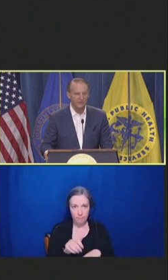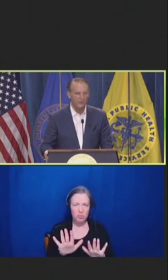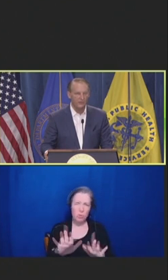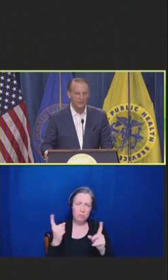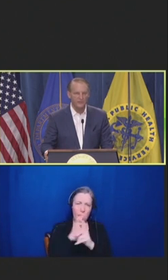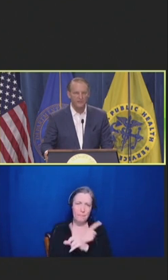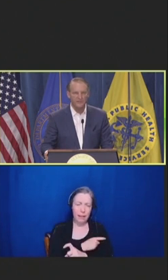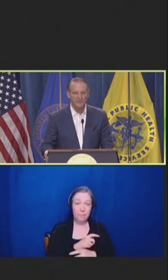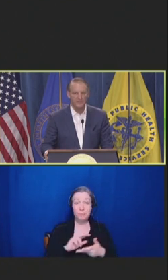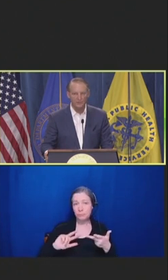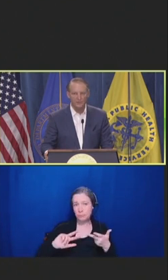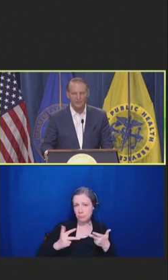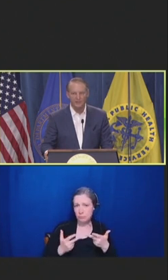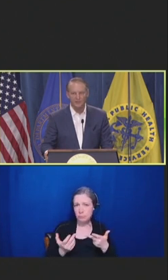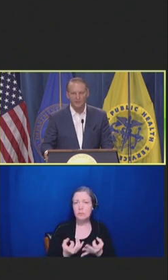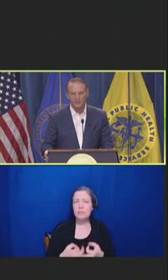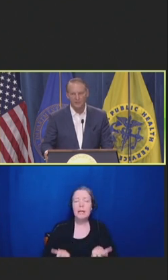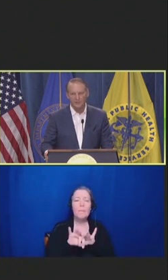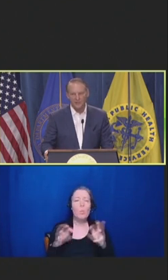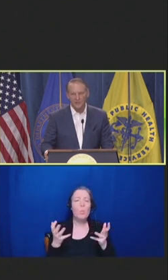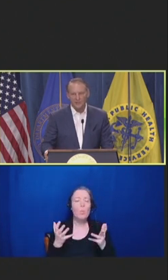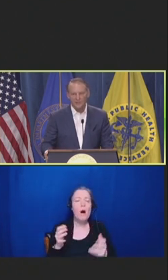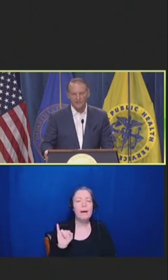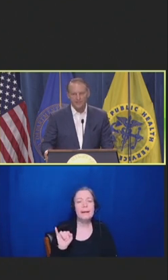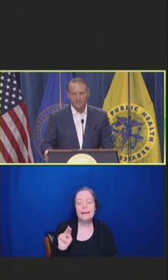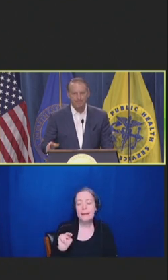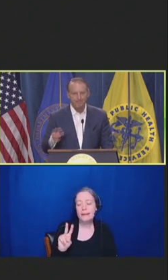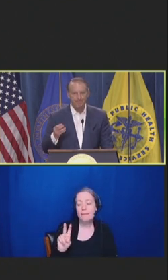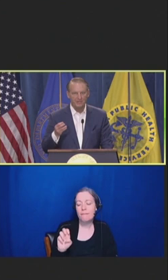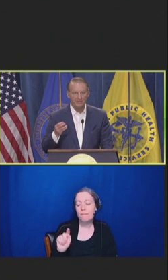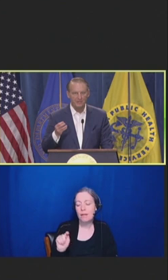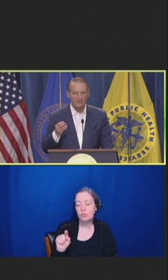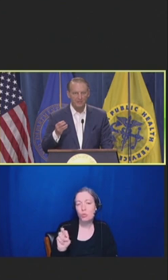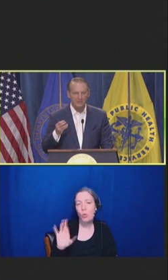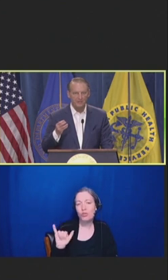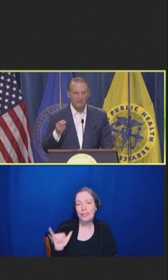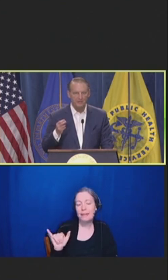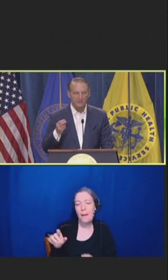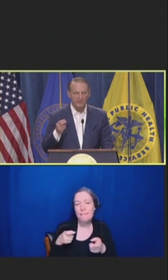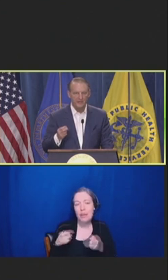world which is inventory management.